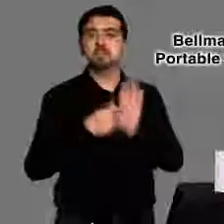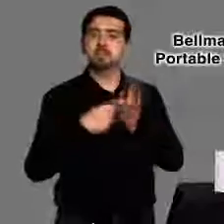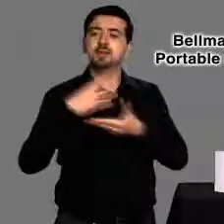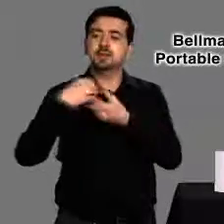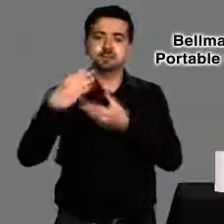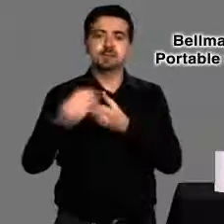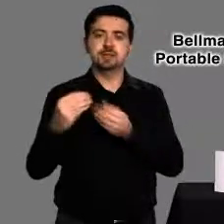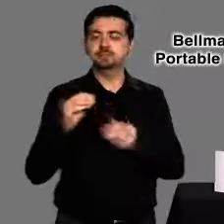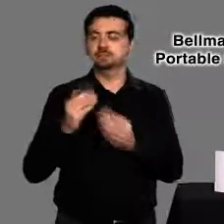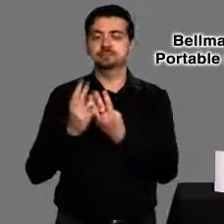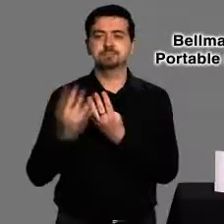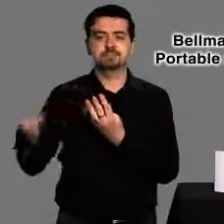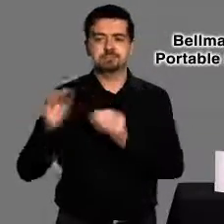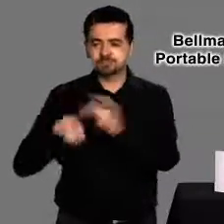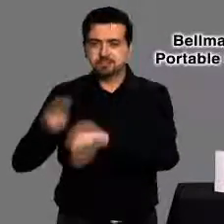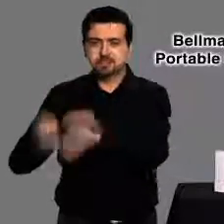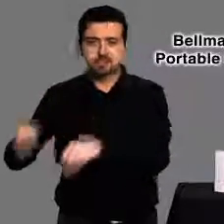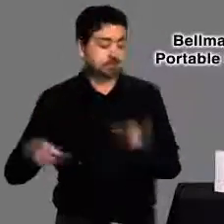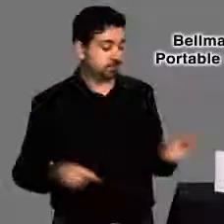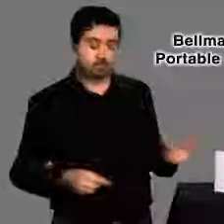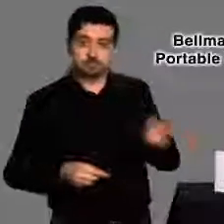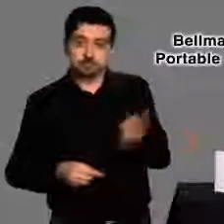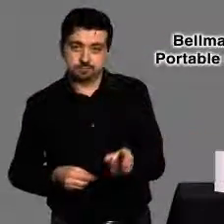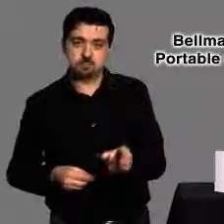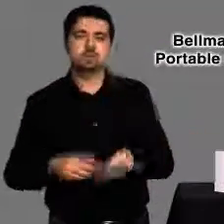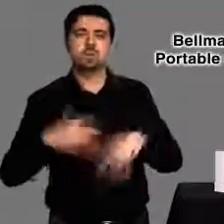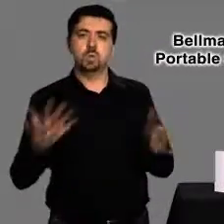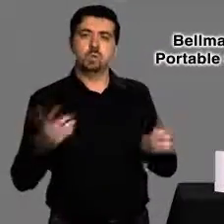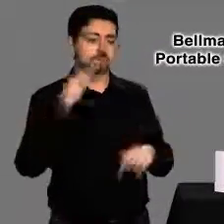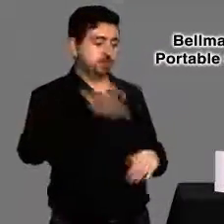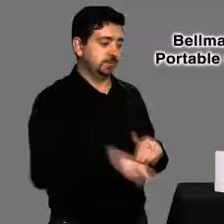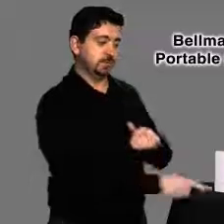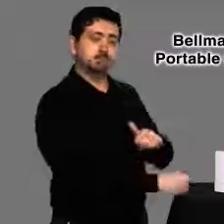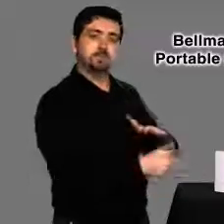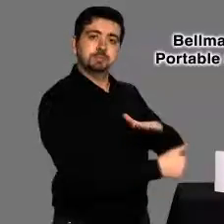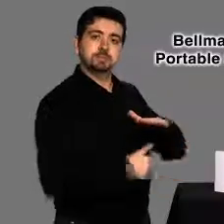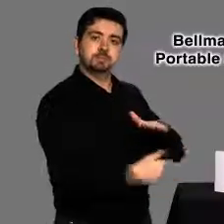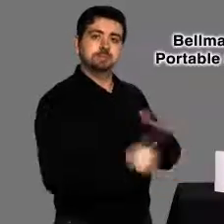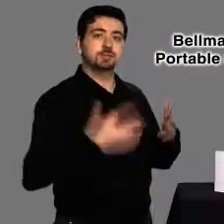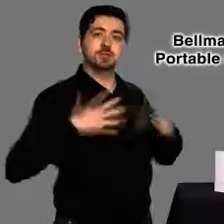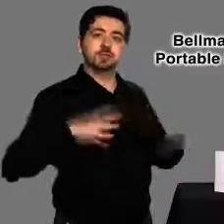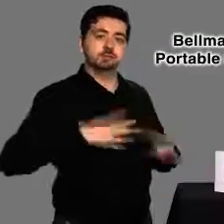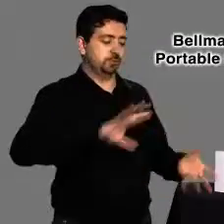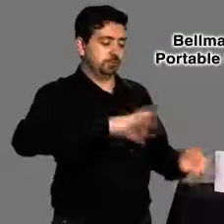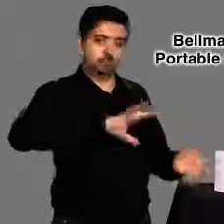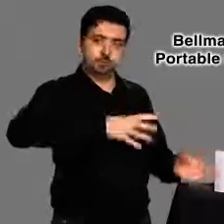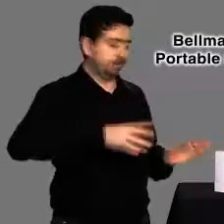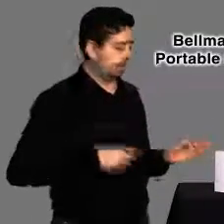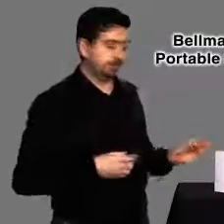go out to the garden, or downstairs for laundry –